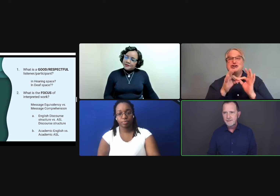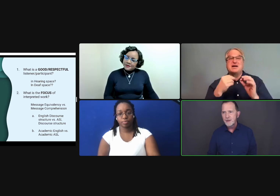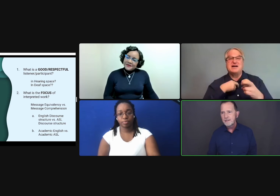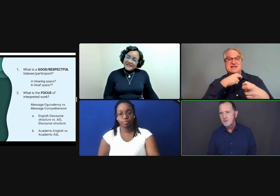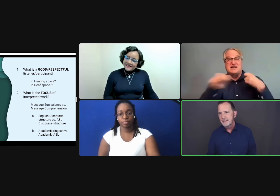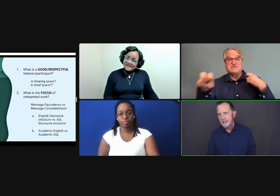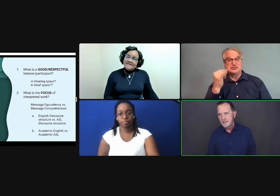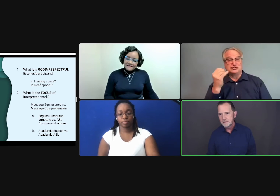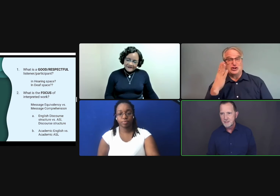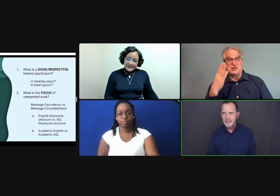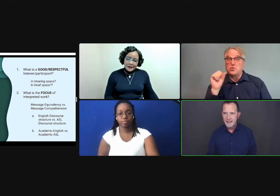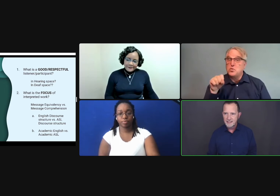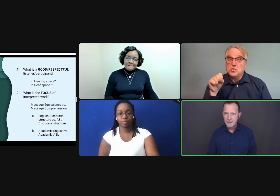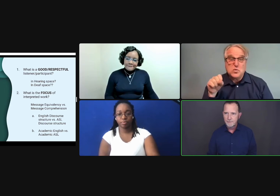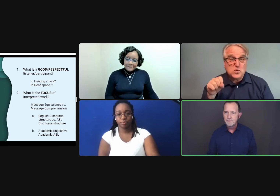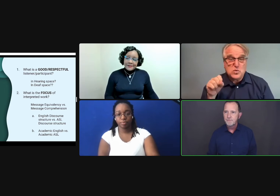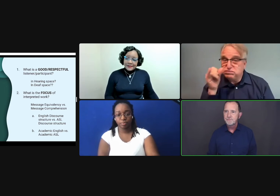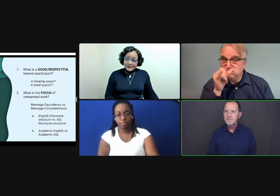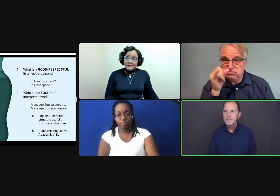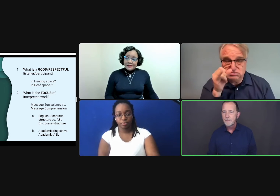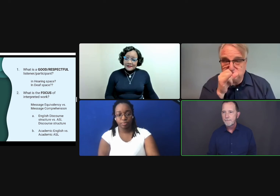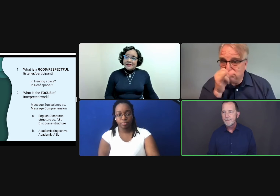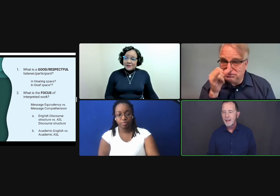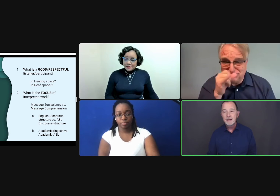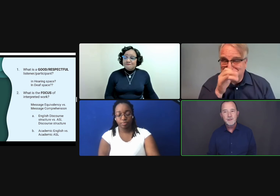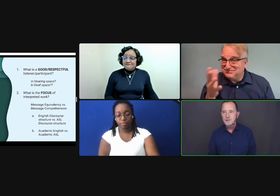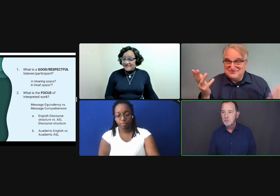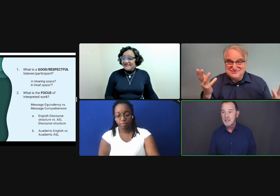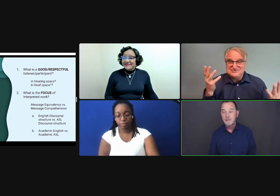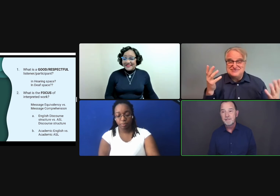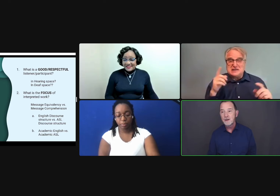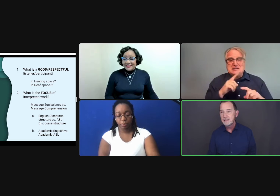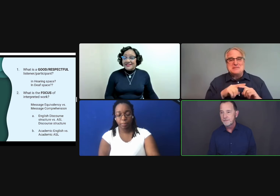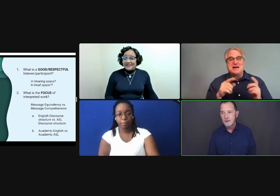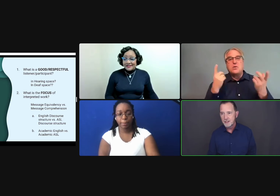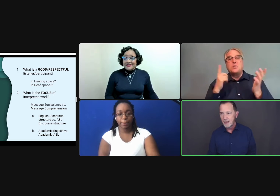They're very different in English versus ASL. I know that interpreters have a very difficult job.